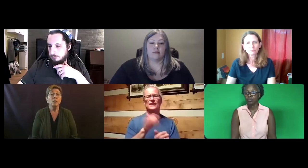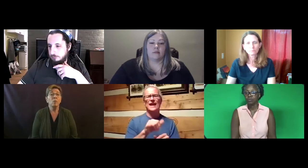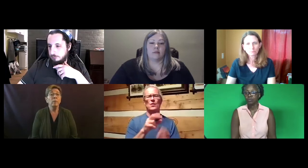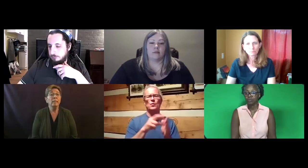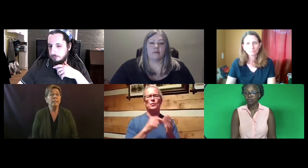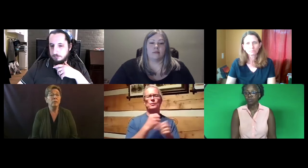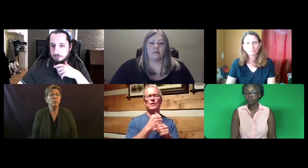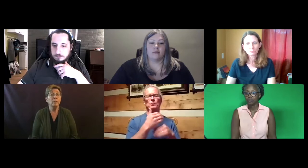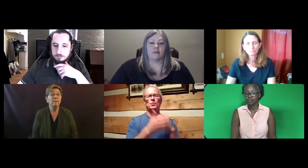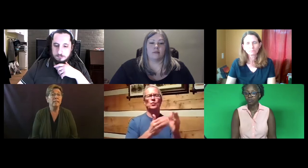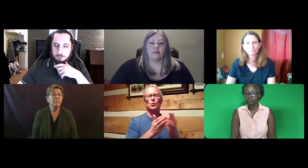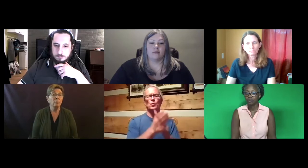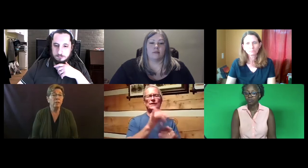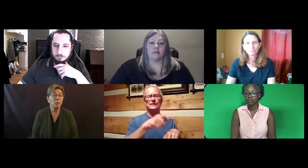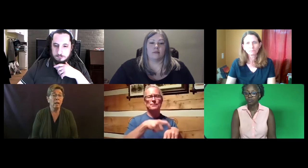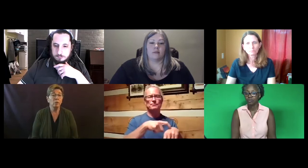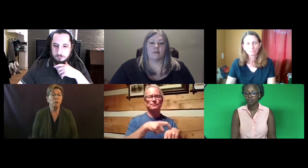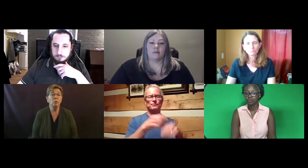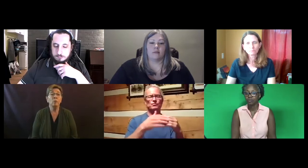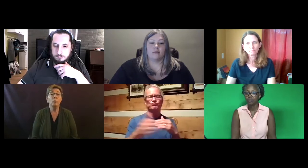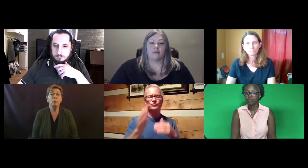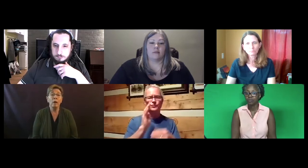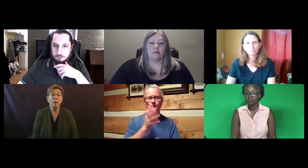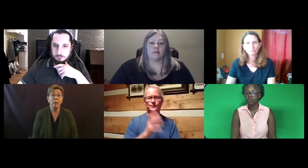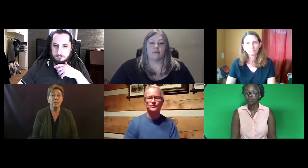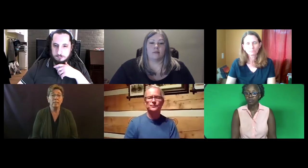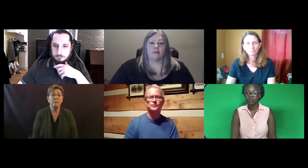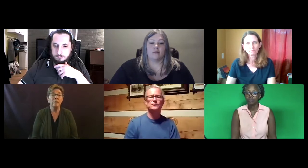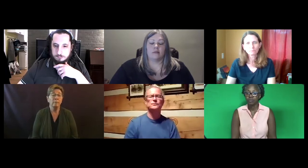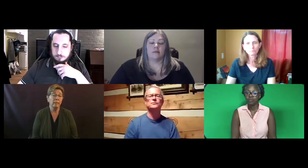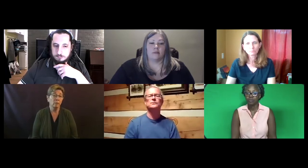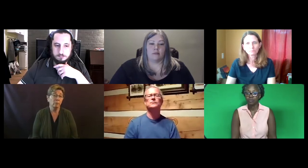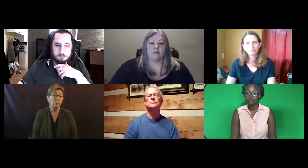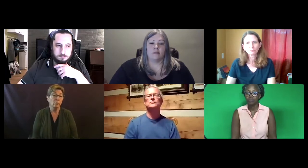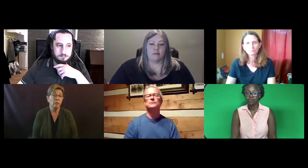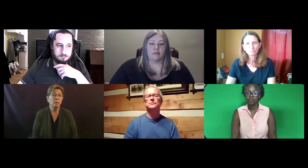So we will continue to give this information out to you throughout our process of developing the rules.